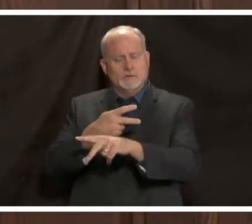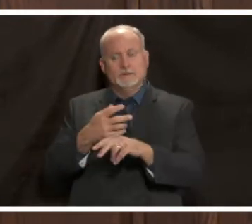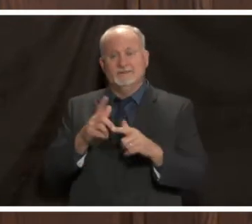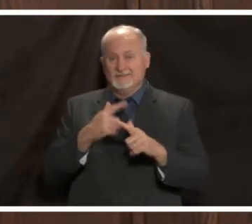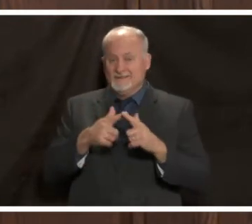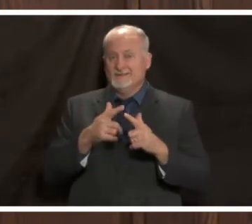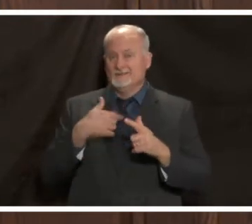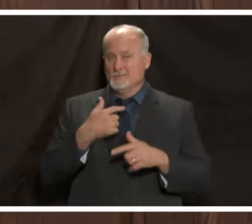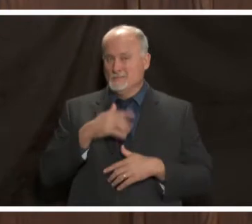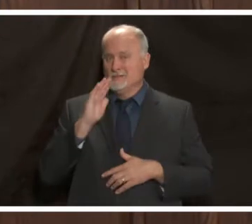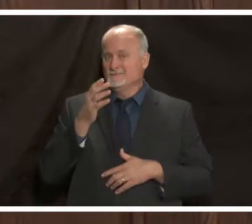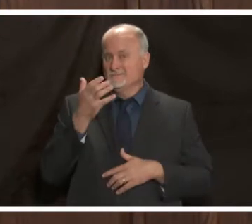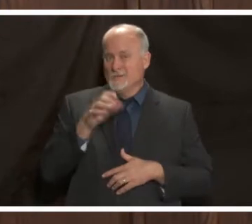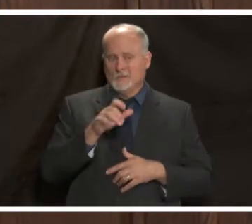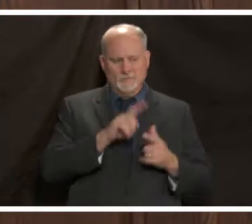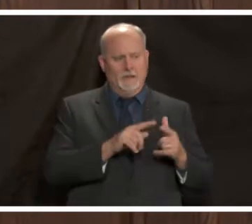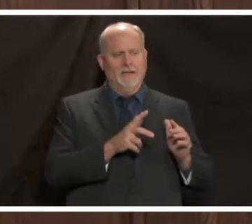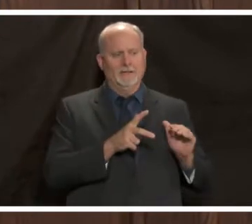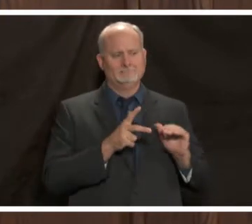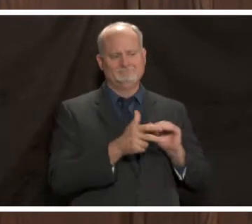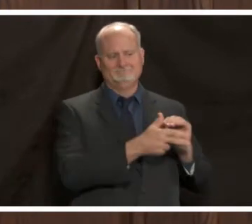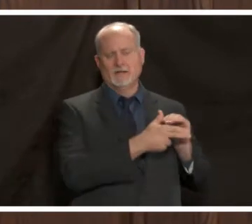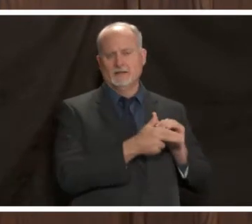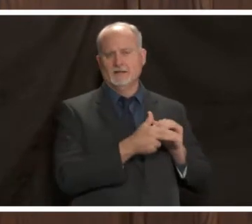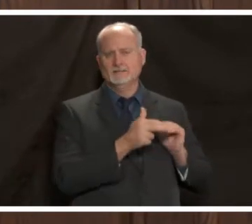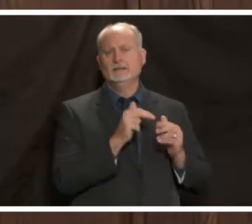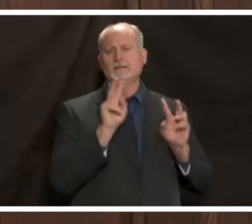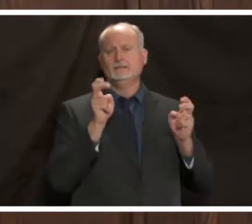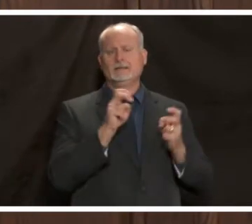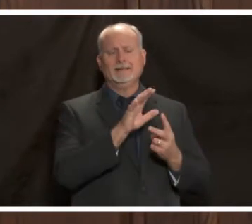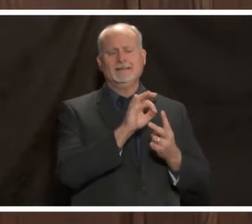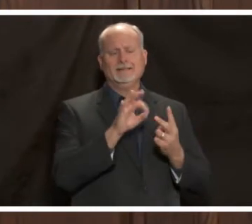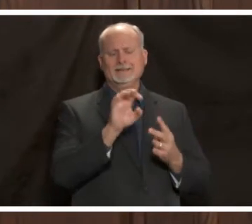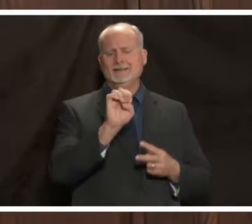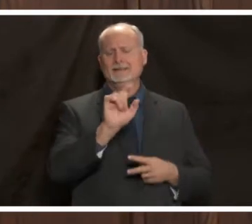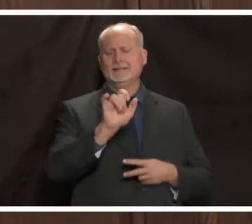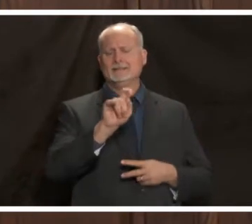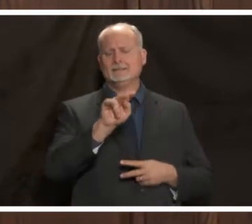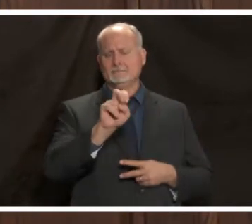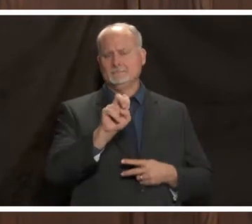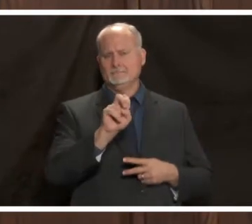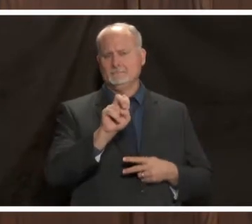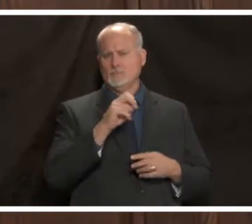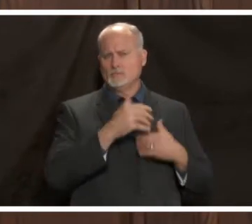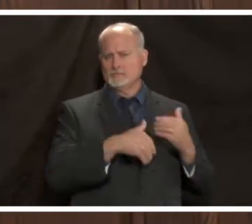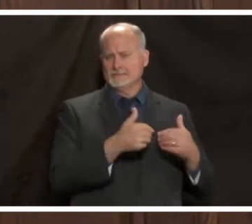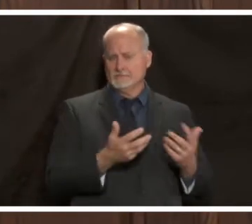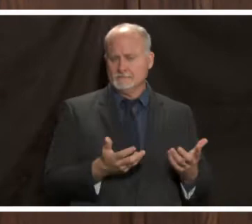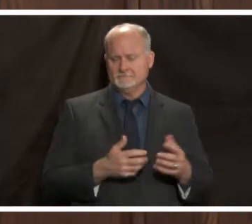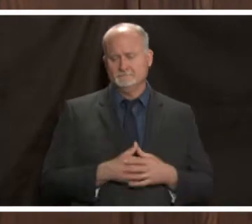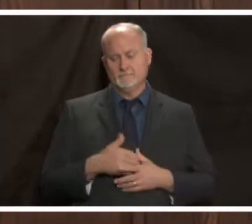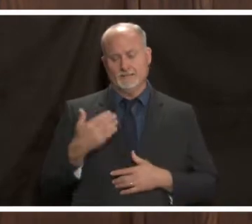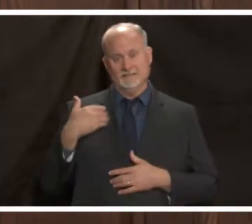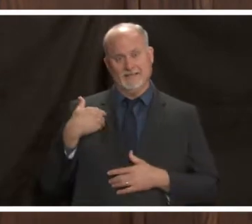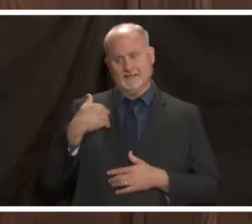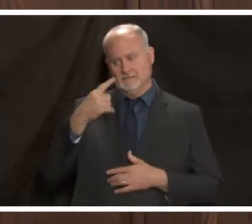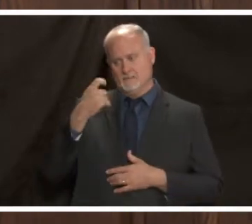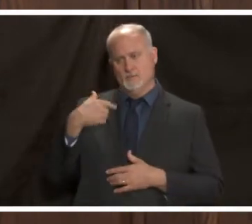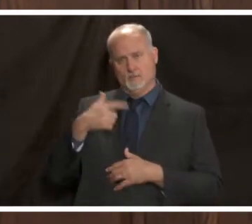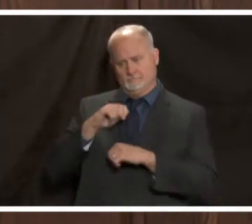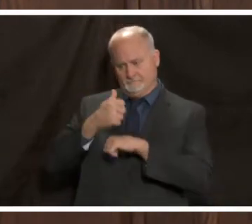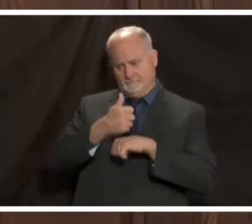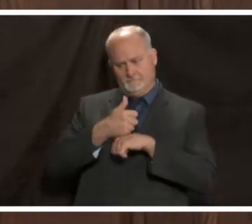in the future this summer we created additional space for covid 19 patients in our hospital um we